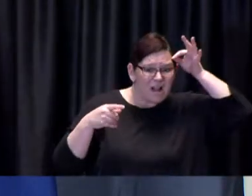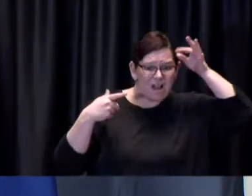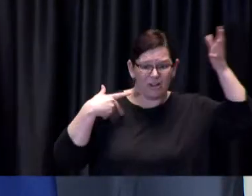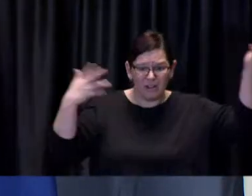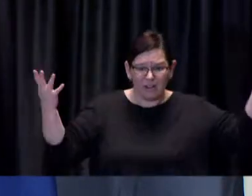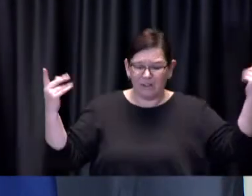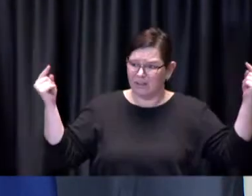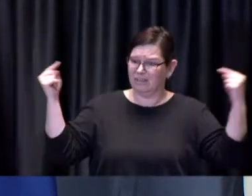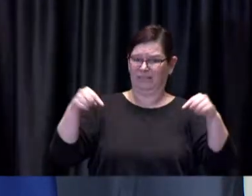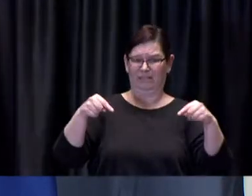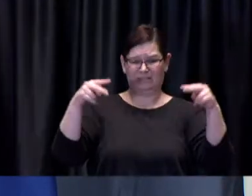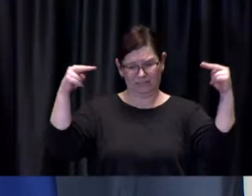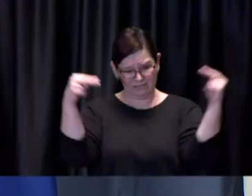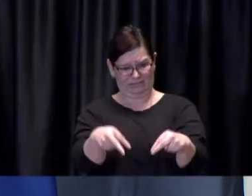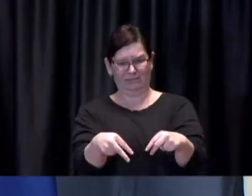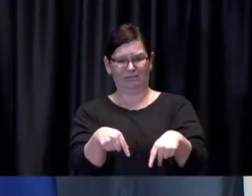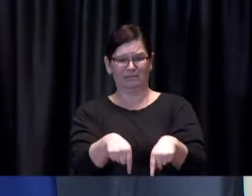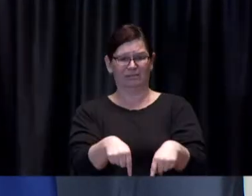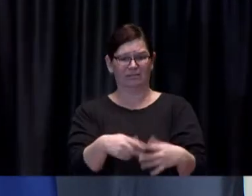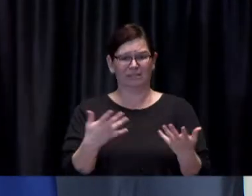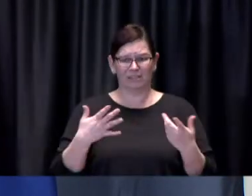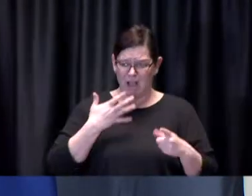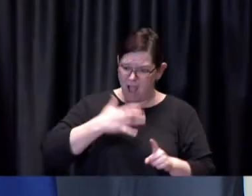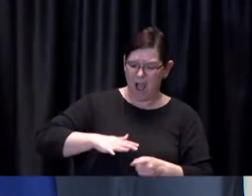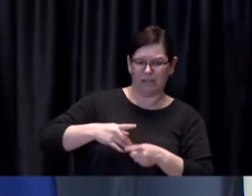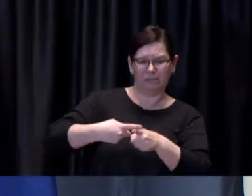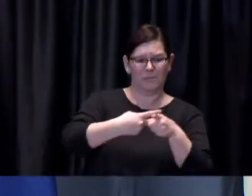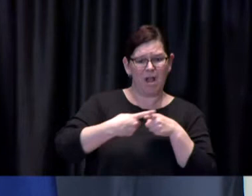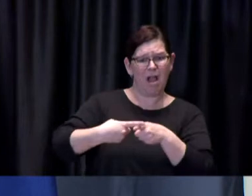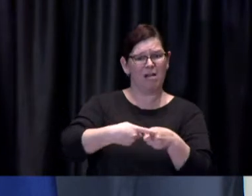to take account of the fact that we have a lot of cases on our hands and that the more vaccines